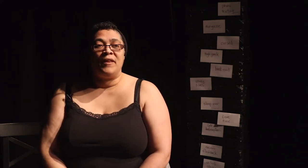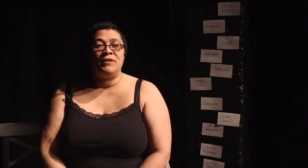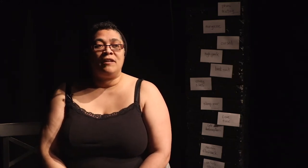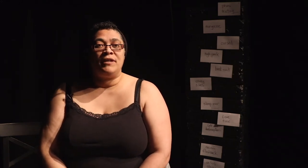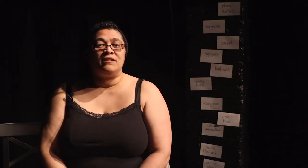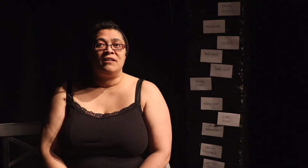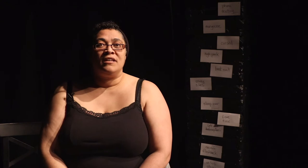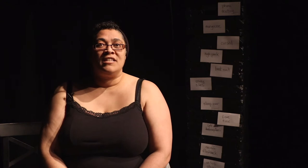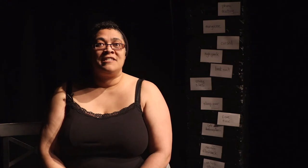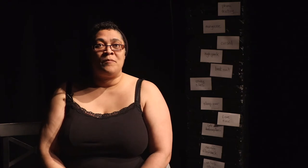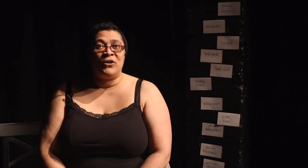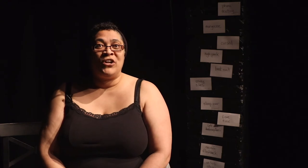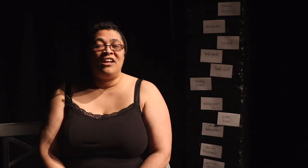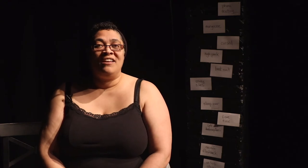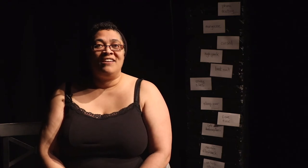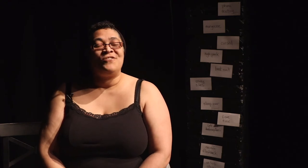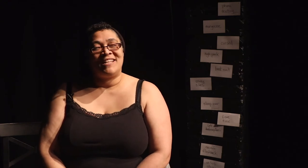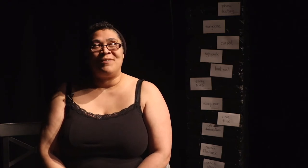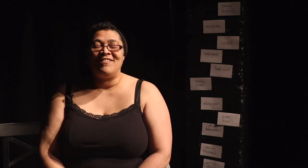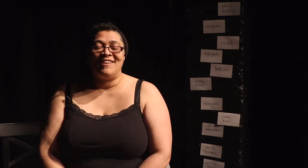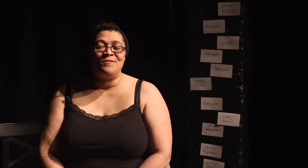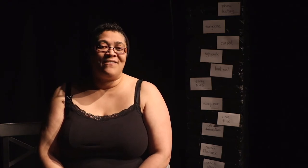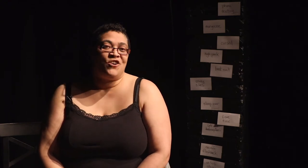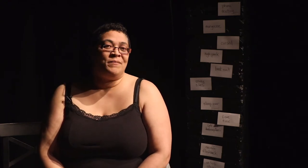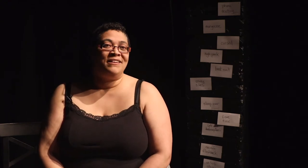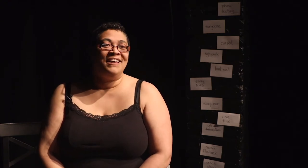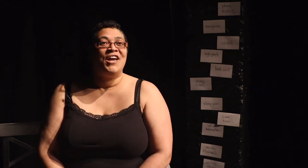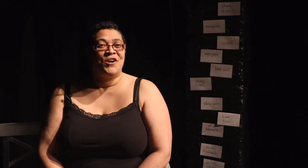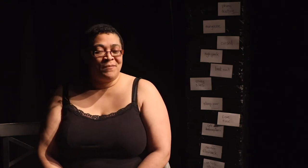I'm a little bit stubborn, oh, that's one of the things we have in common.